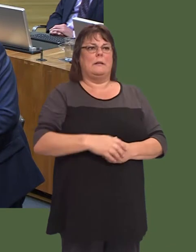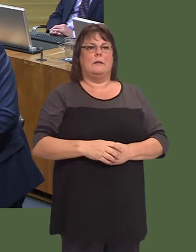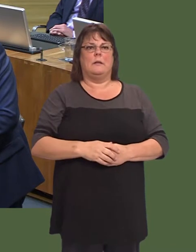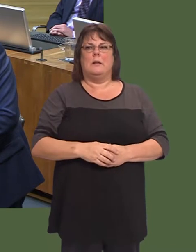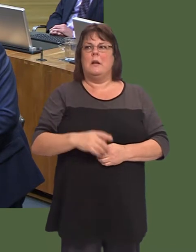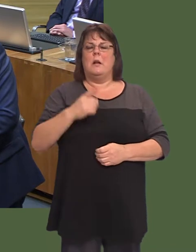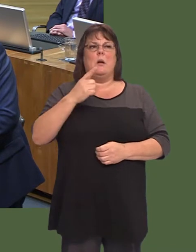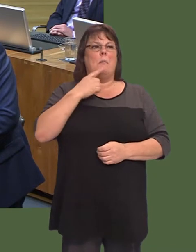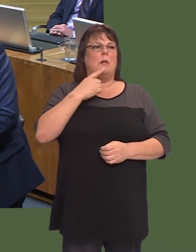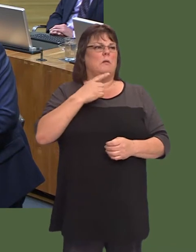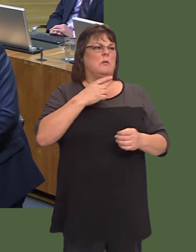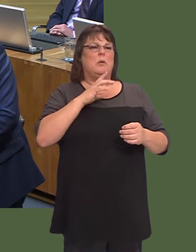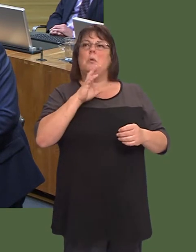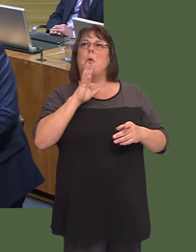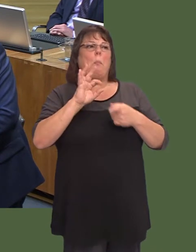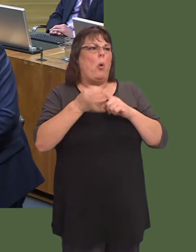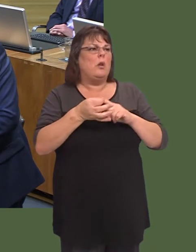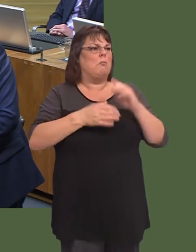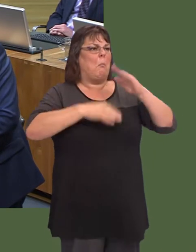We donít do that in terms of building empty buildings for no reason.